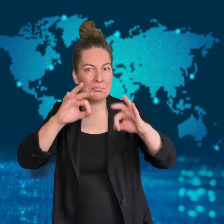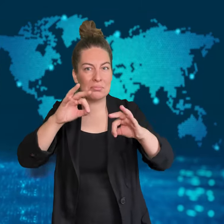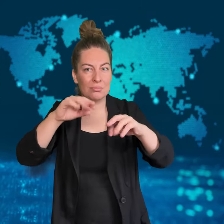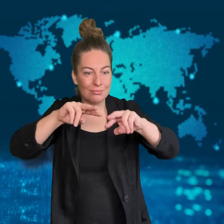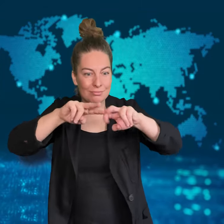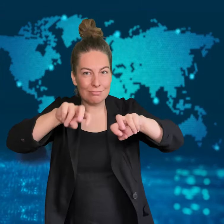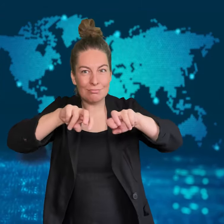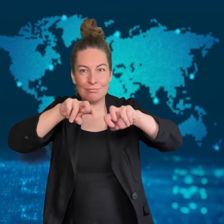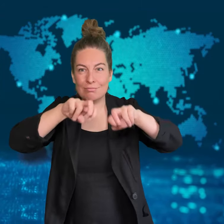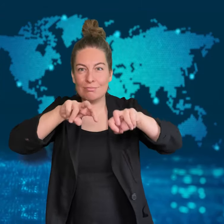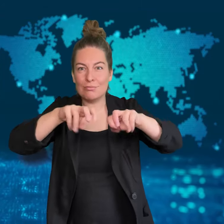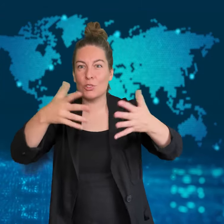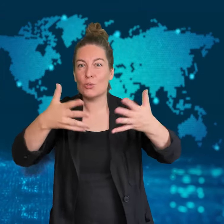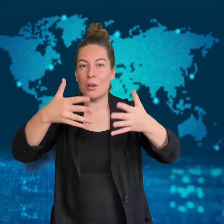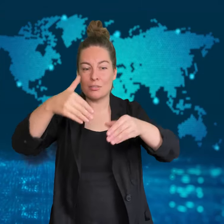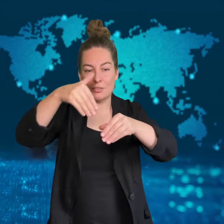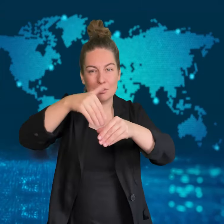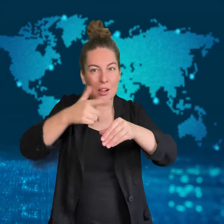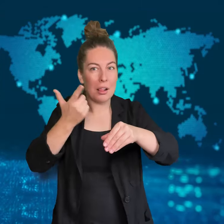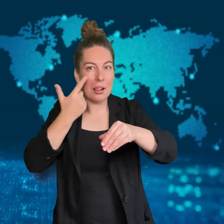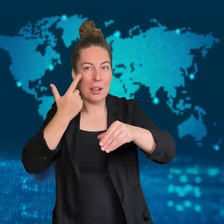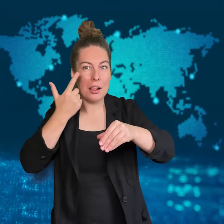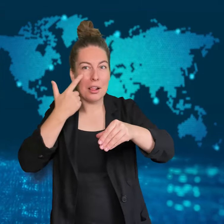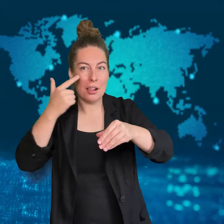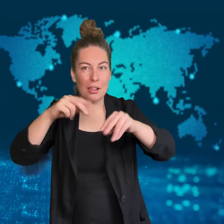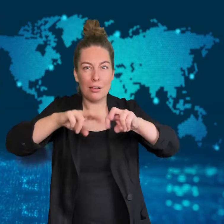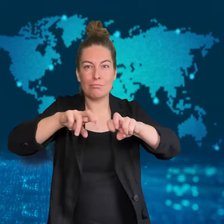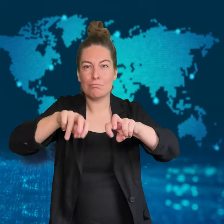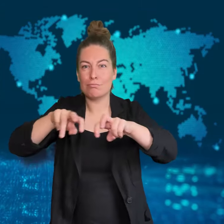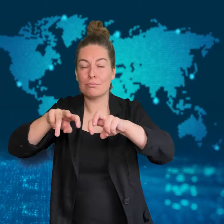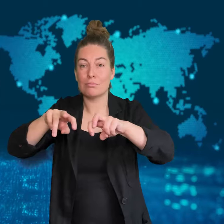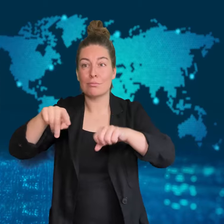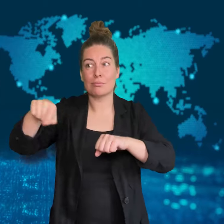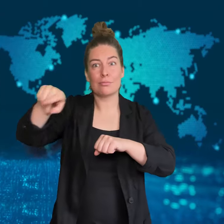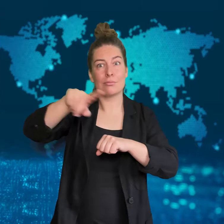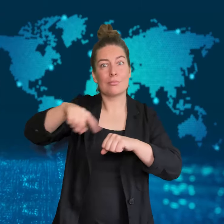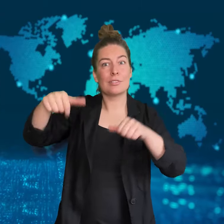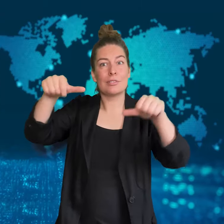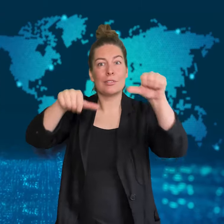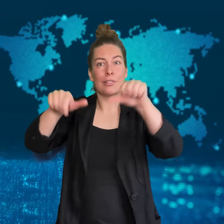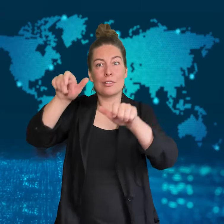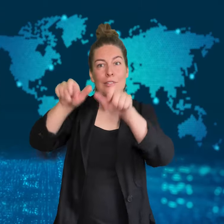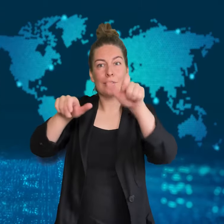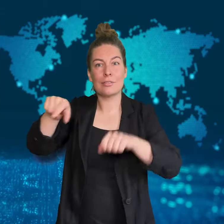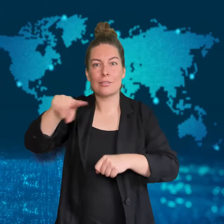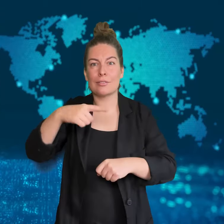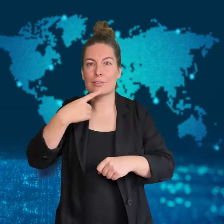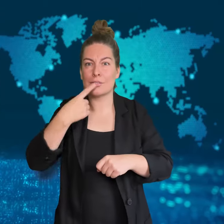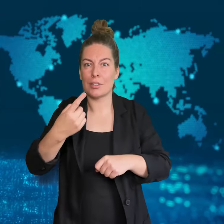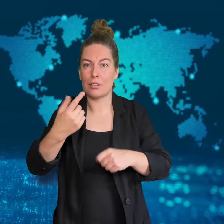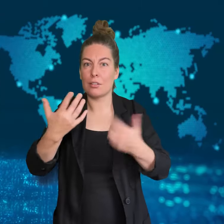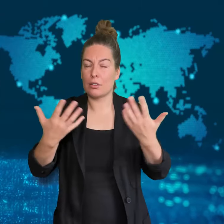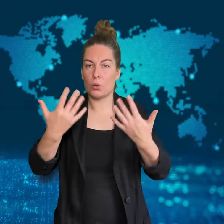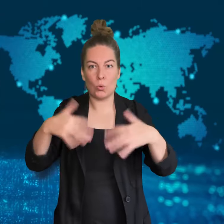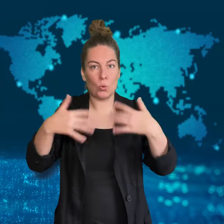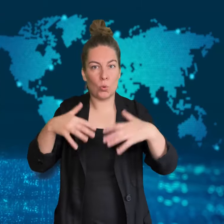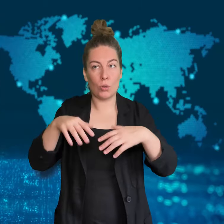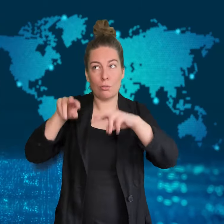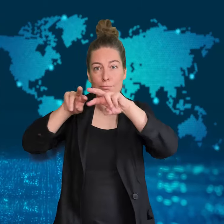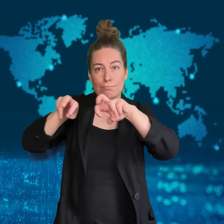the mineral "zircon" in the samples.